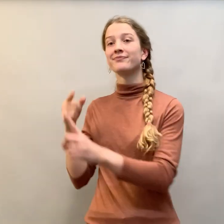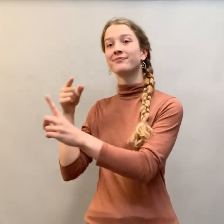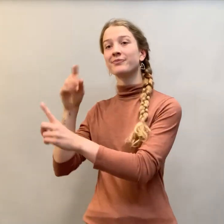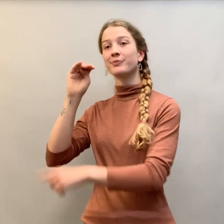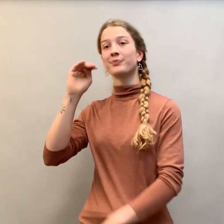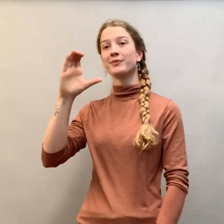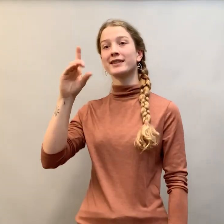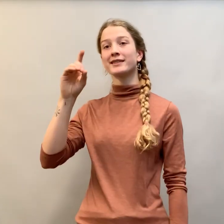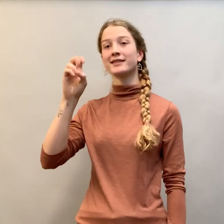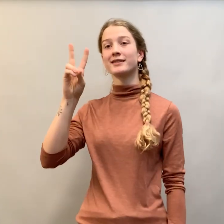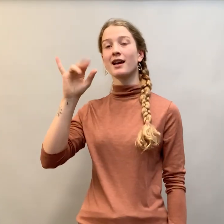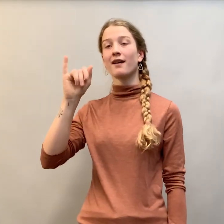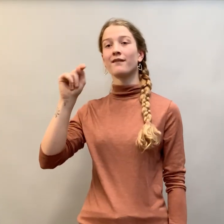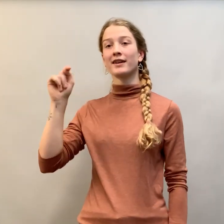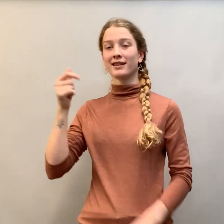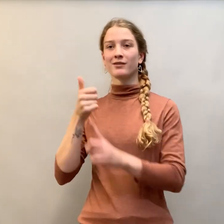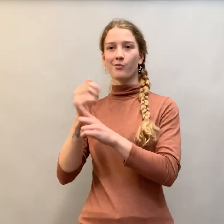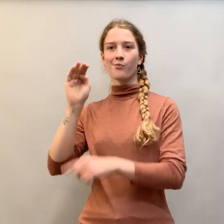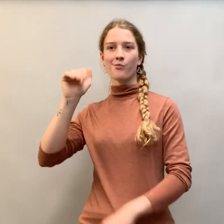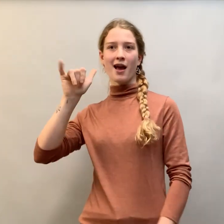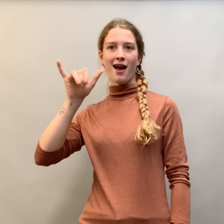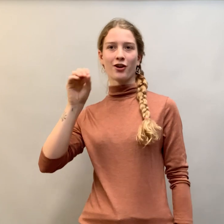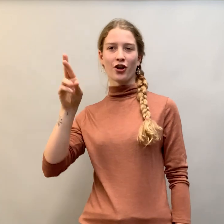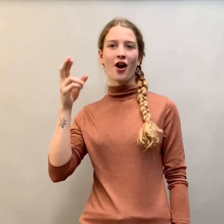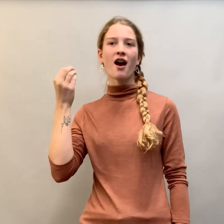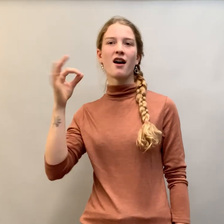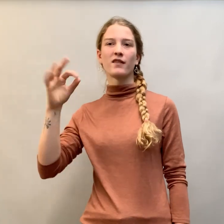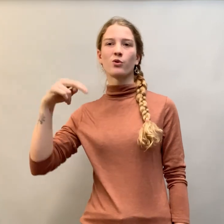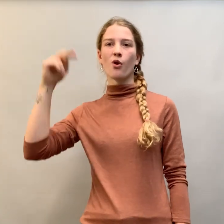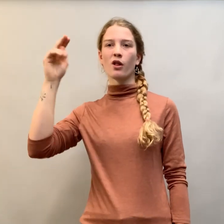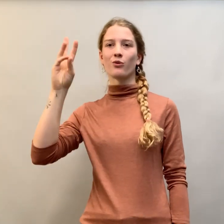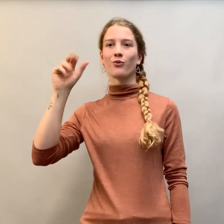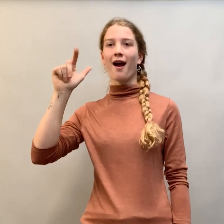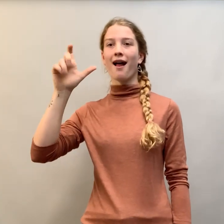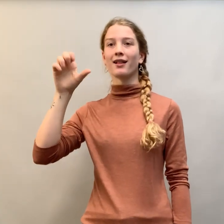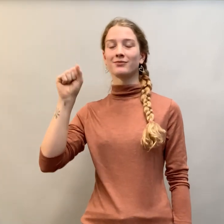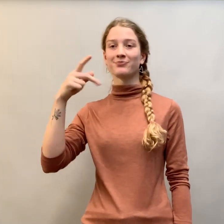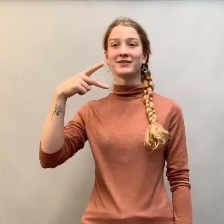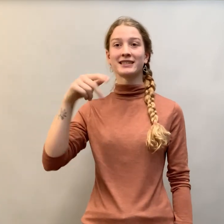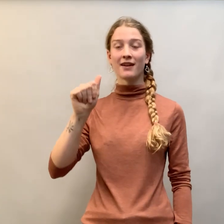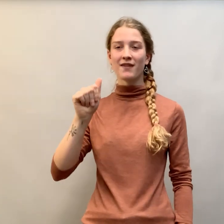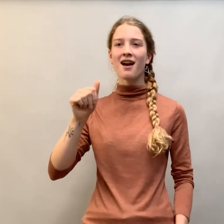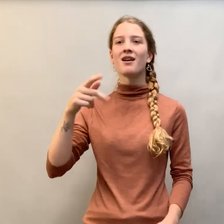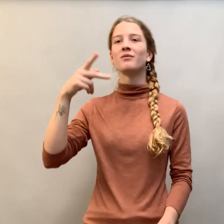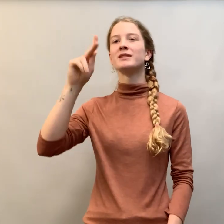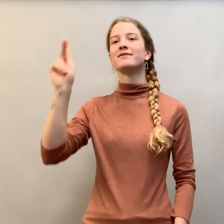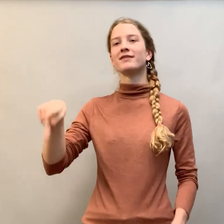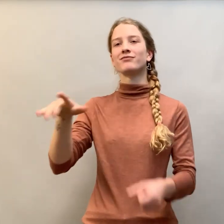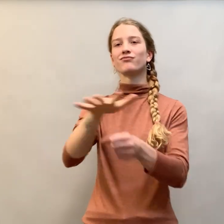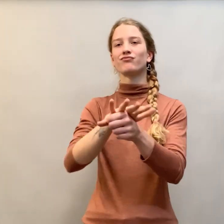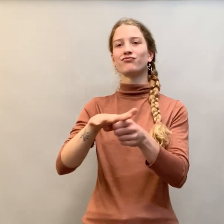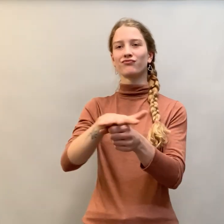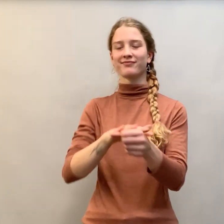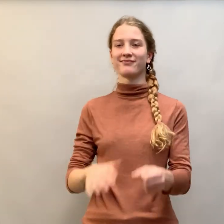McDevitt is the mayor of North Wales, Pennsylvania, a Philadelphia suburb.